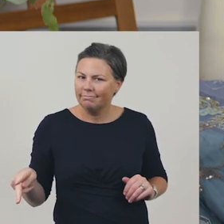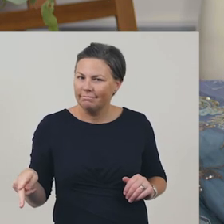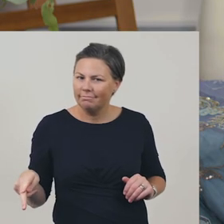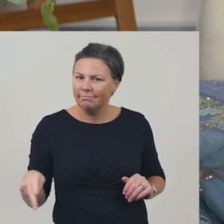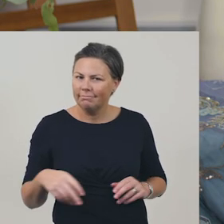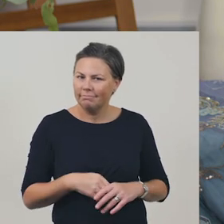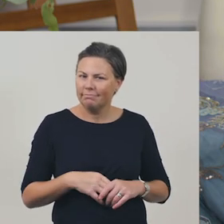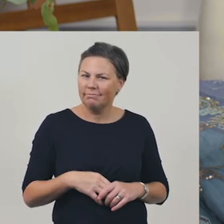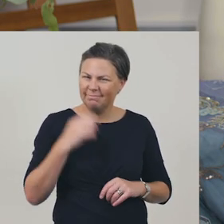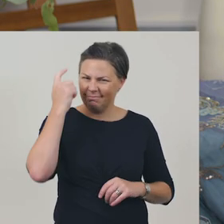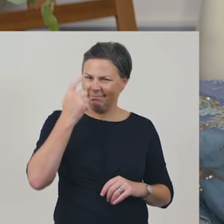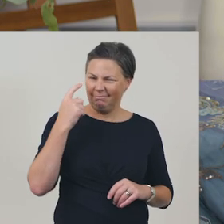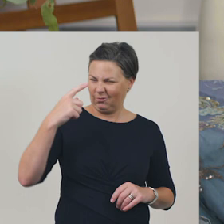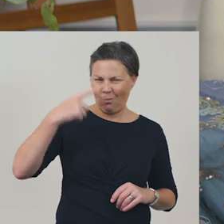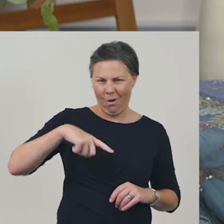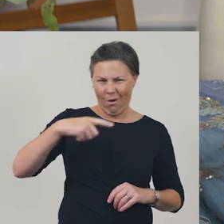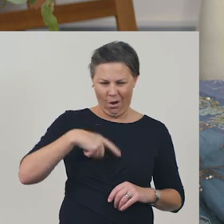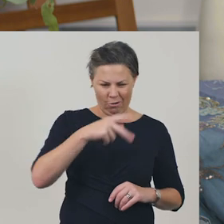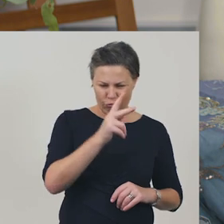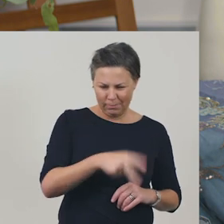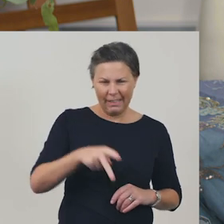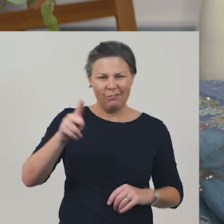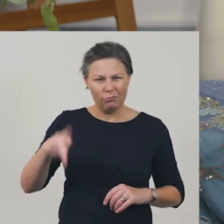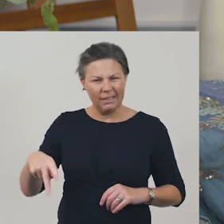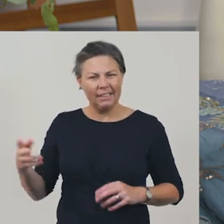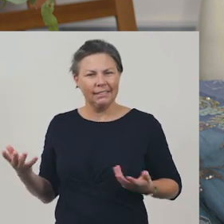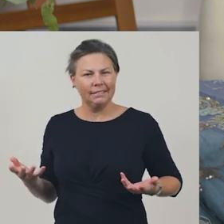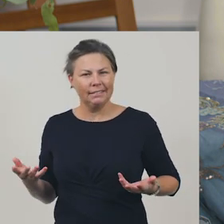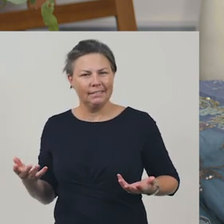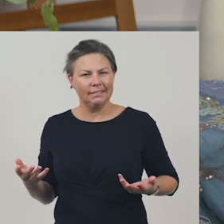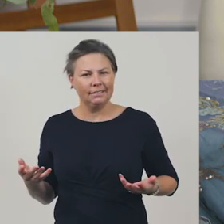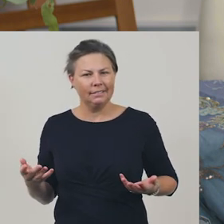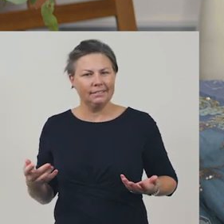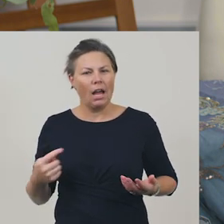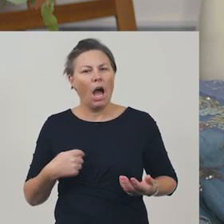I wonder why the poet repeats these lines. I think the lines have been repeated